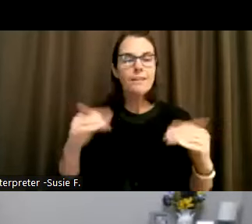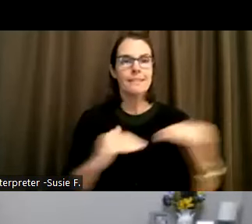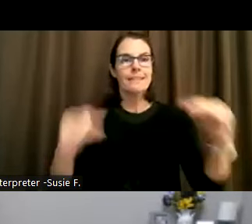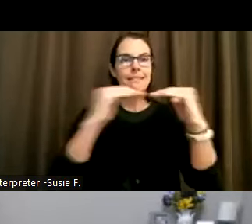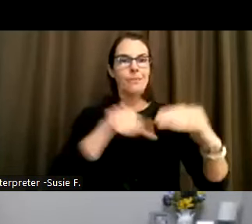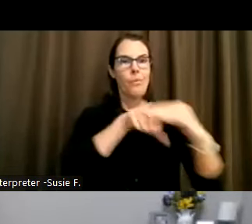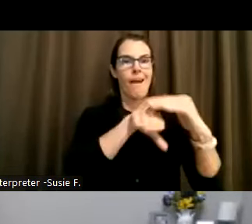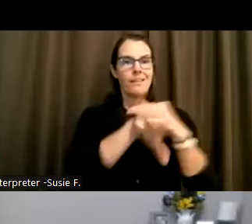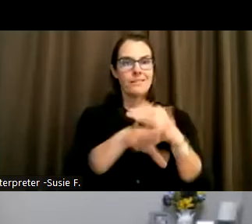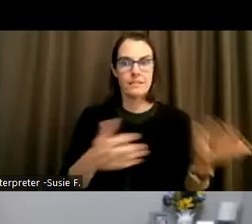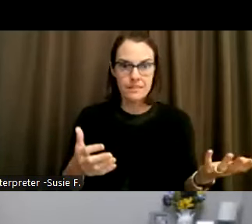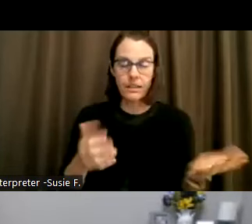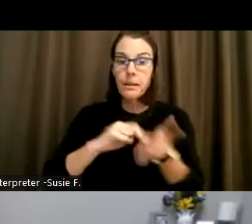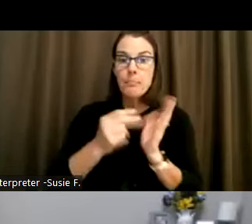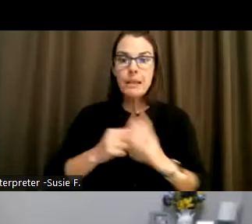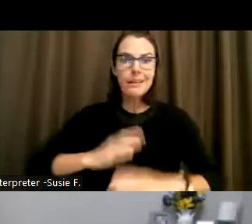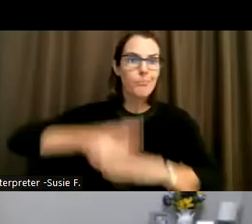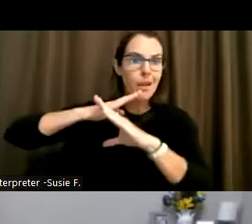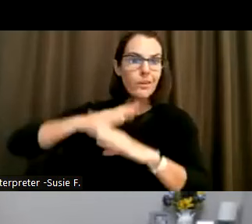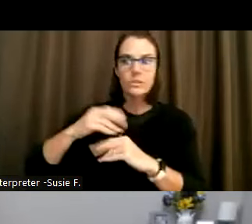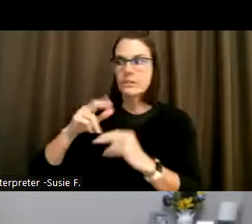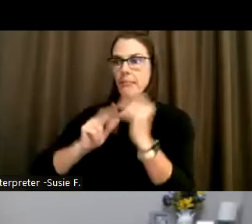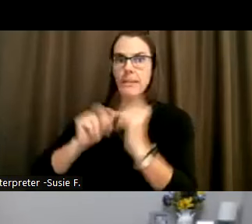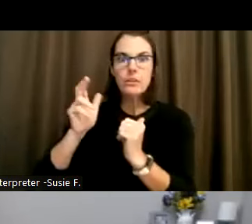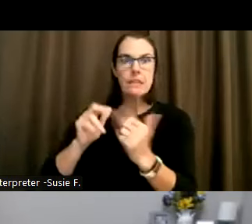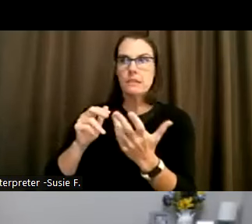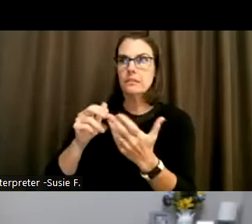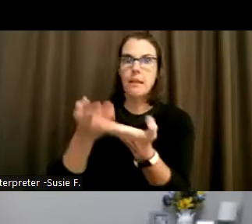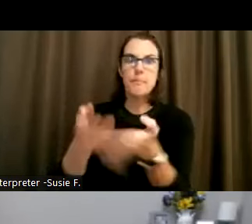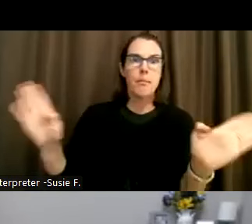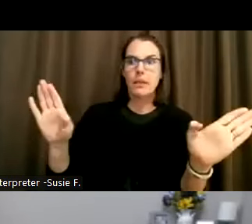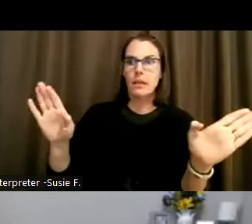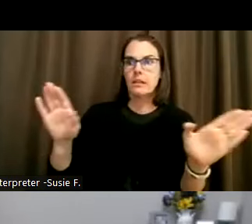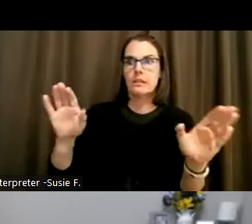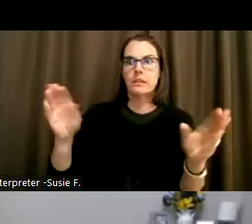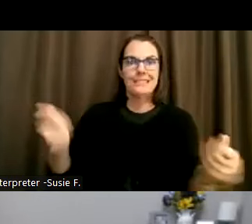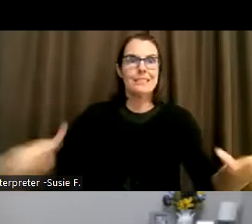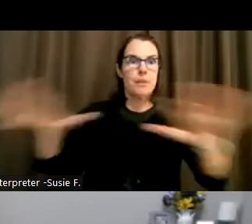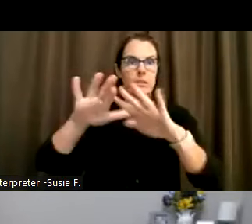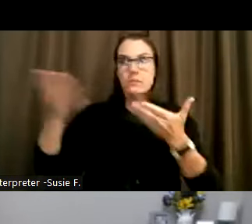the removal of barriers and buildings and public arenas and services in housing.